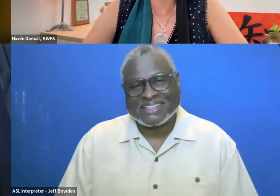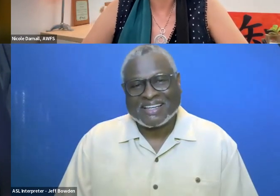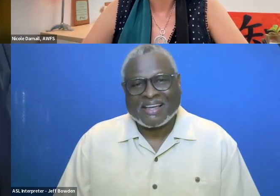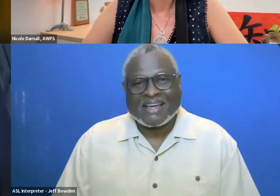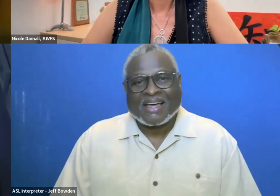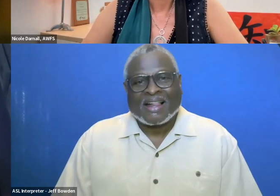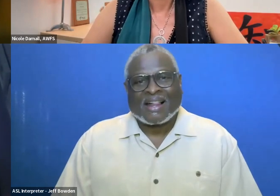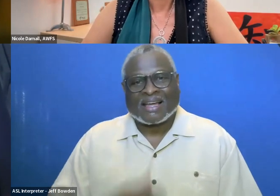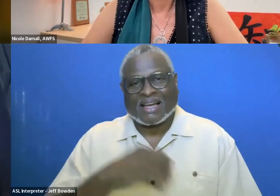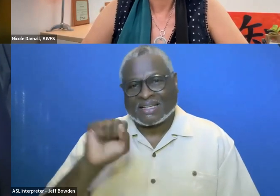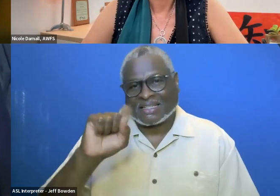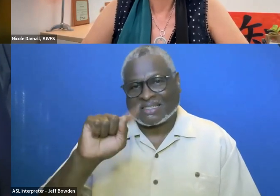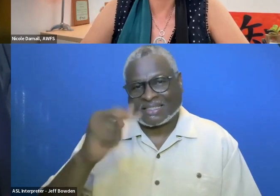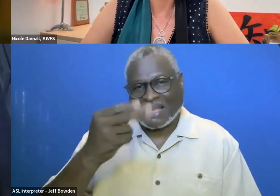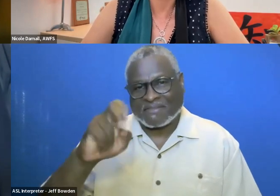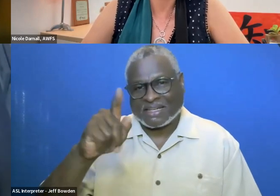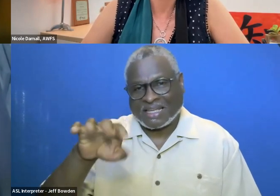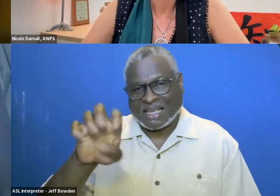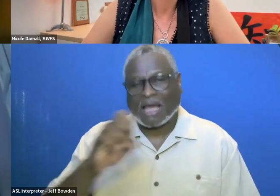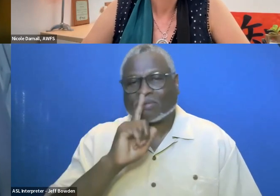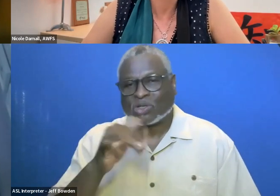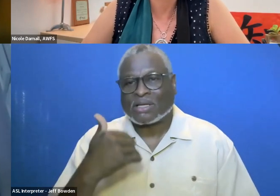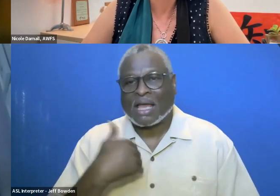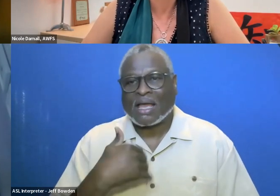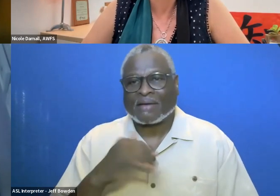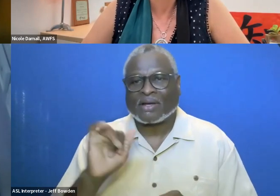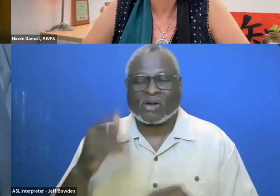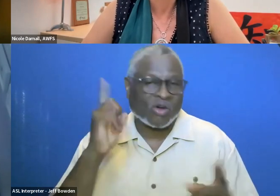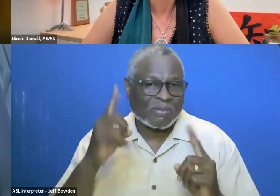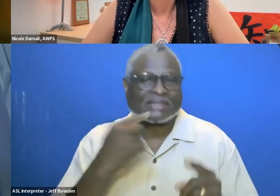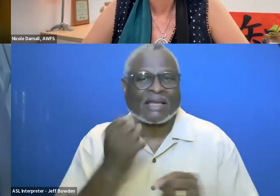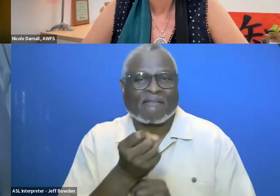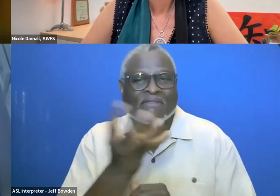Because Stephanie, I am sure - and I know Nicole has heard me say this several times - I think -